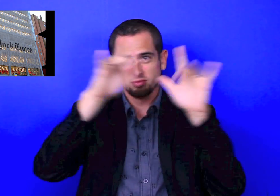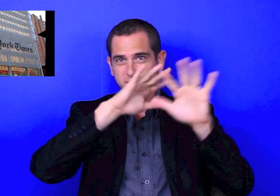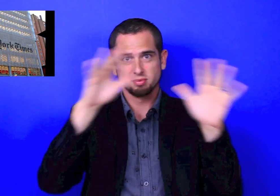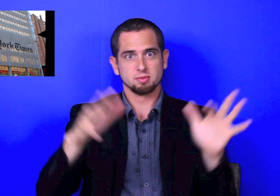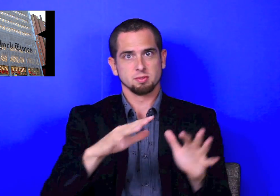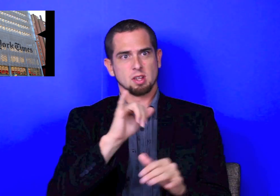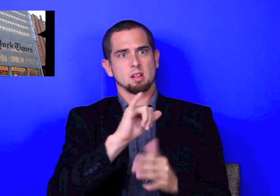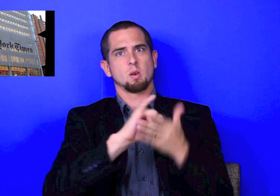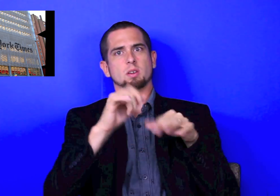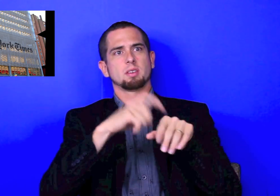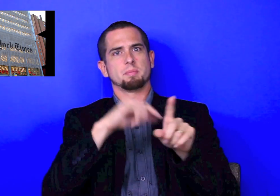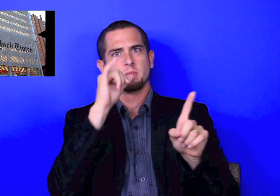They have individuals for each story, flying all over the world.